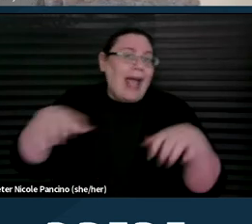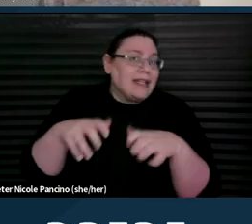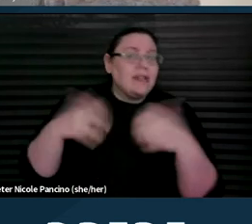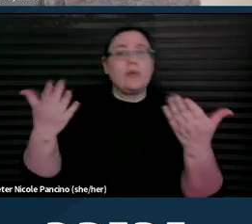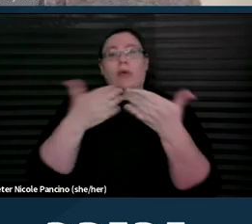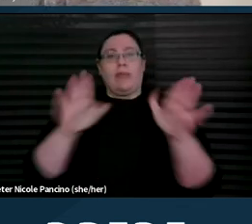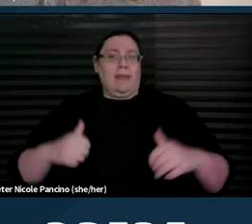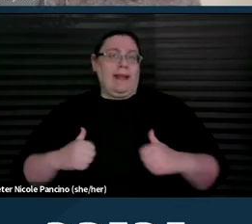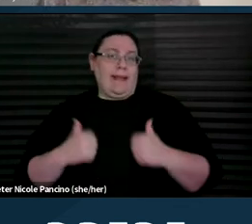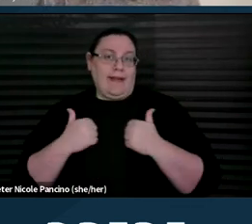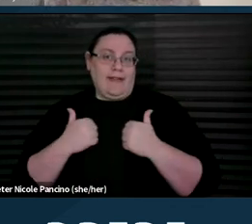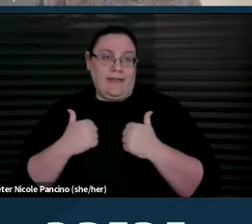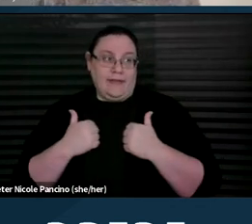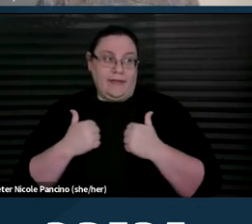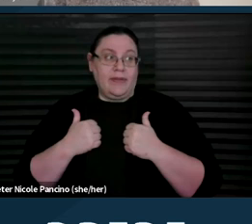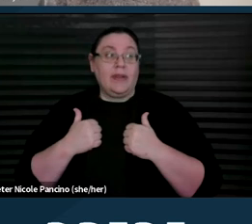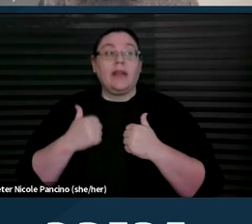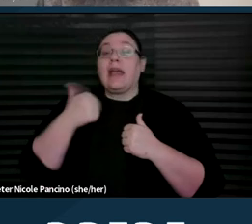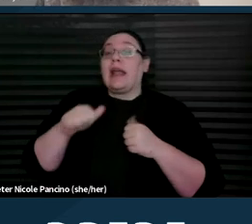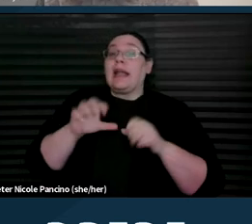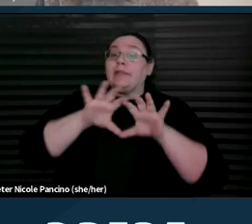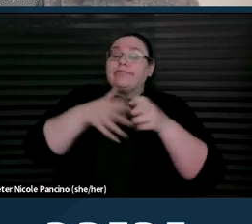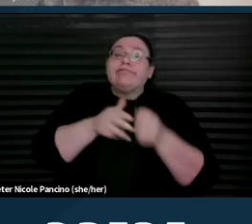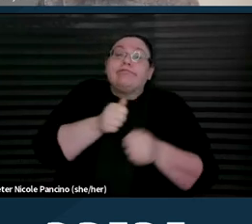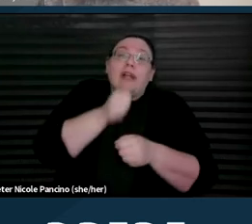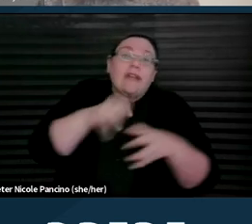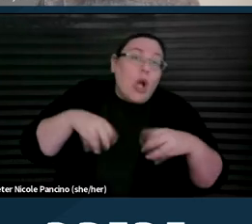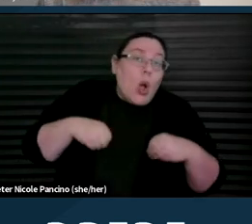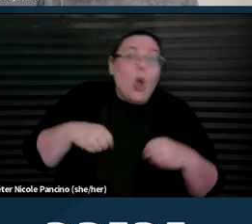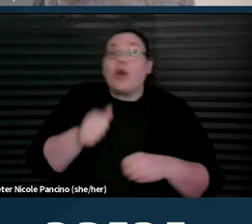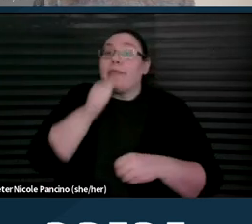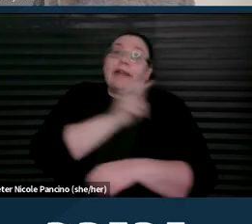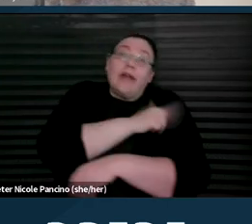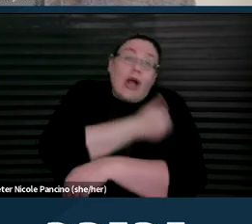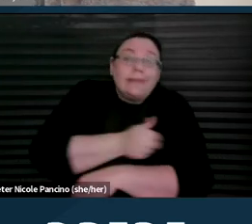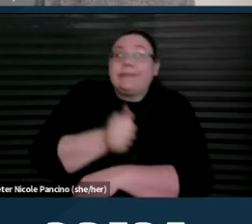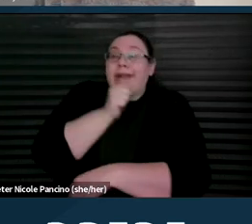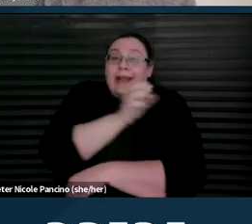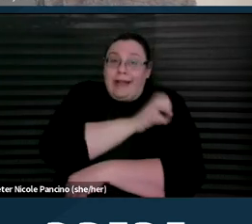And privately owned entities or private hospitals or clinics are covered by Title III